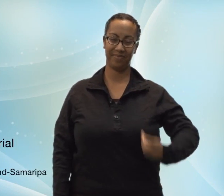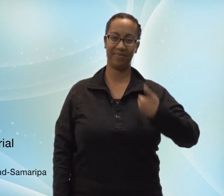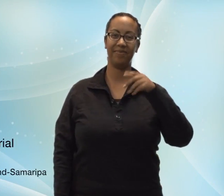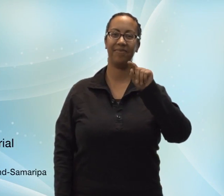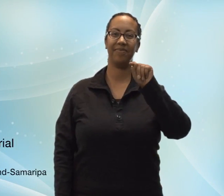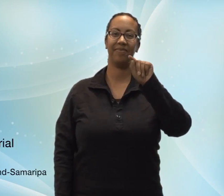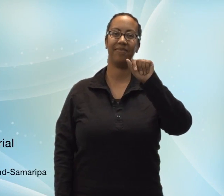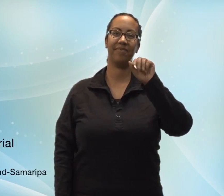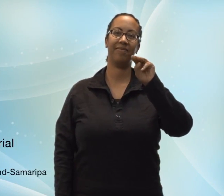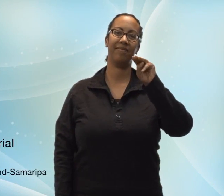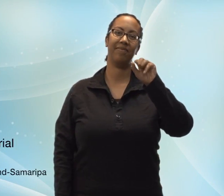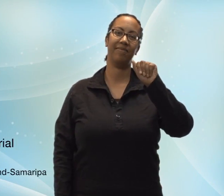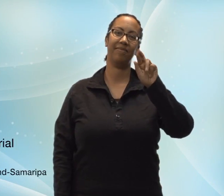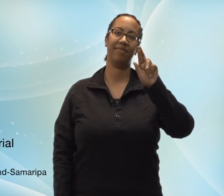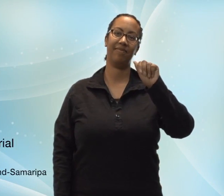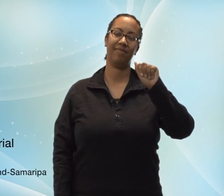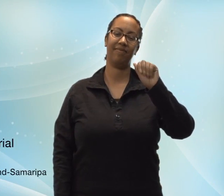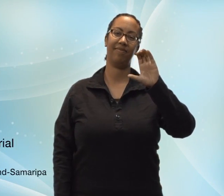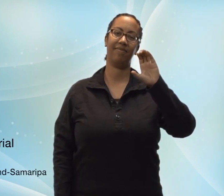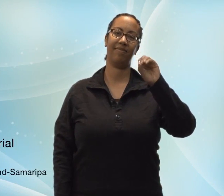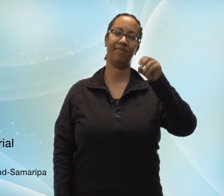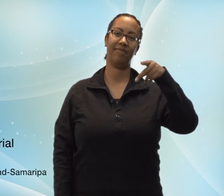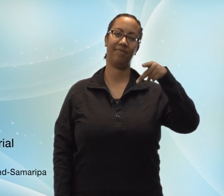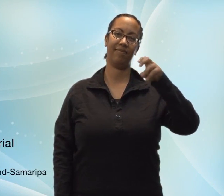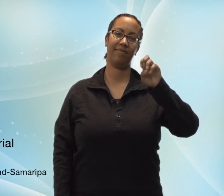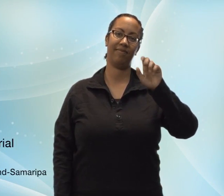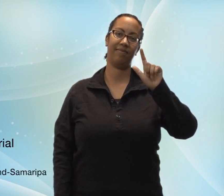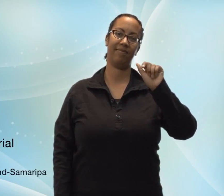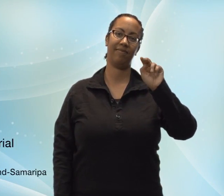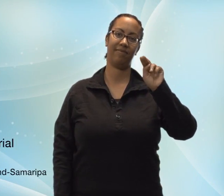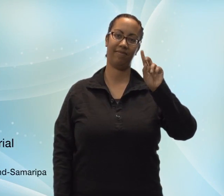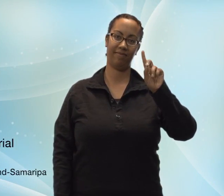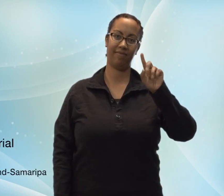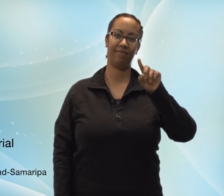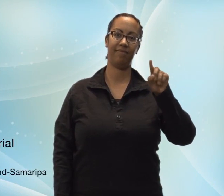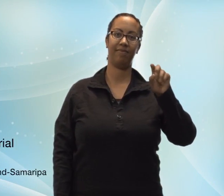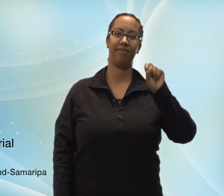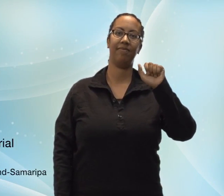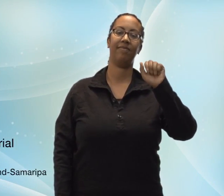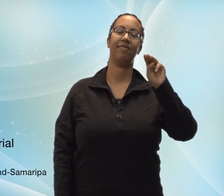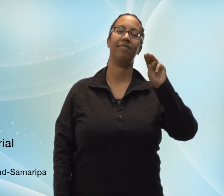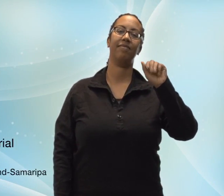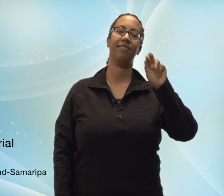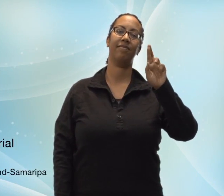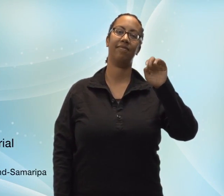Hi there. I'm Tamara Copeland-Samaripa.